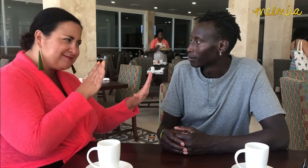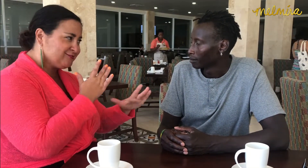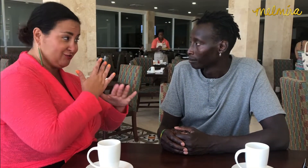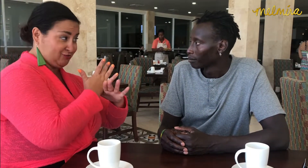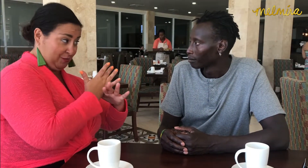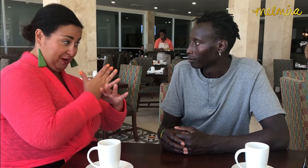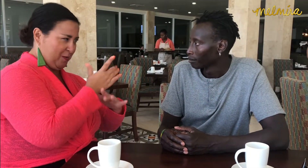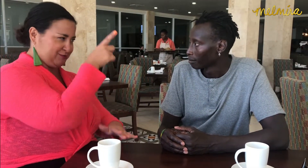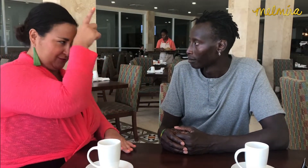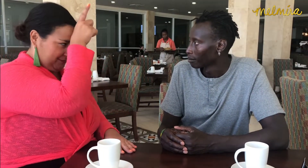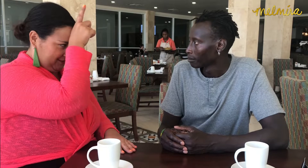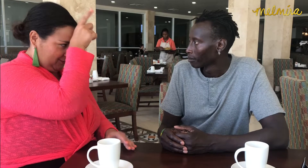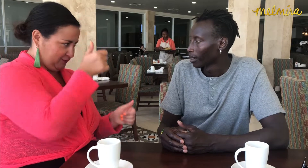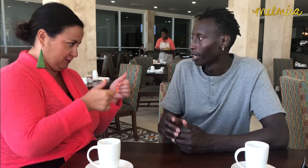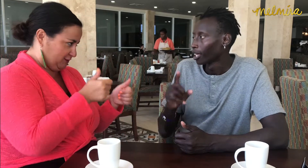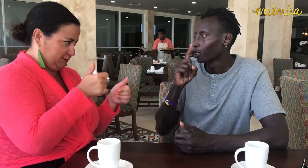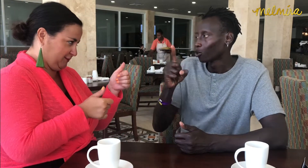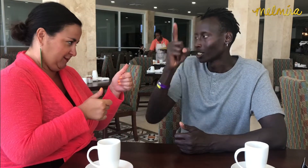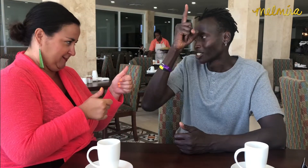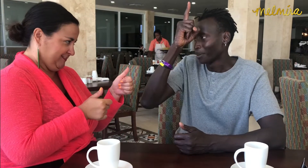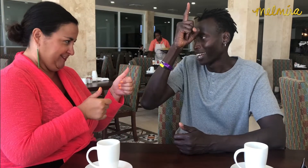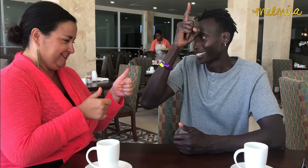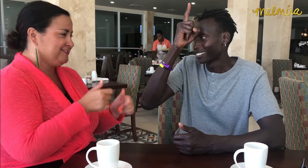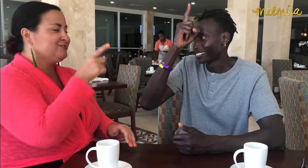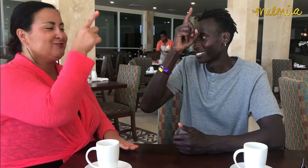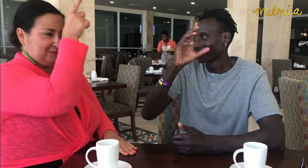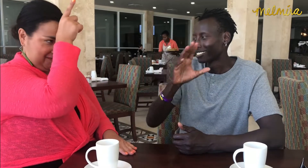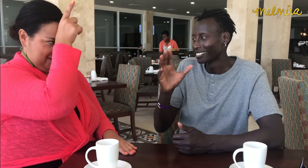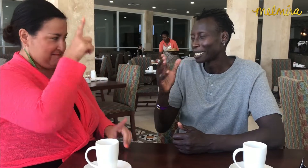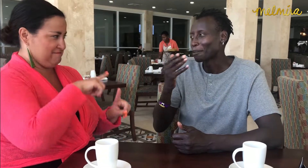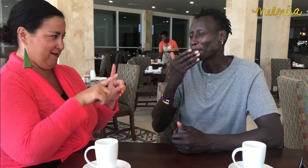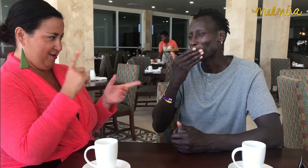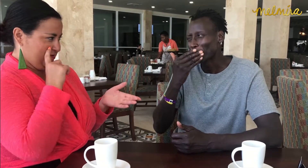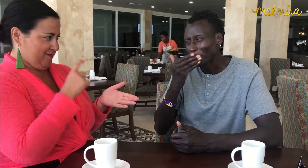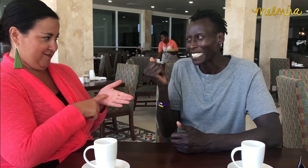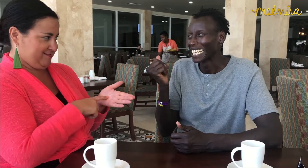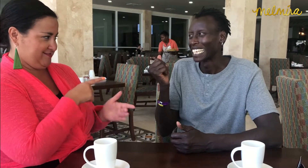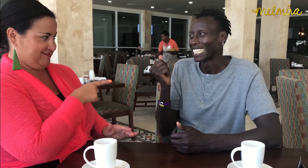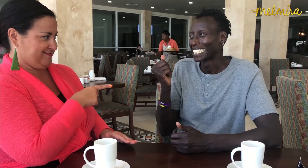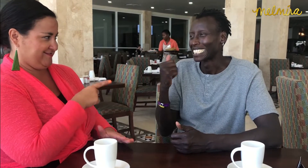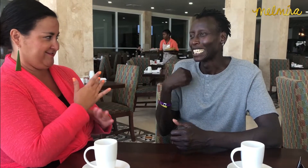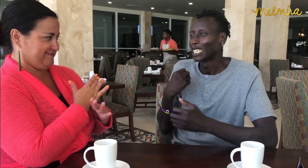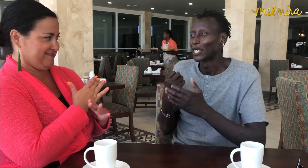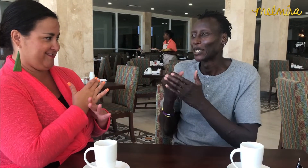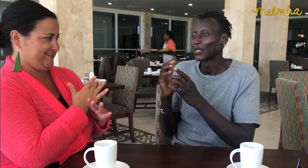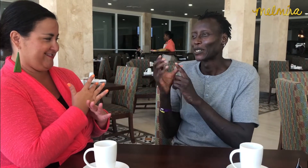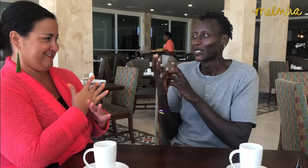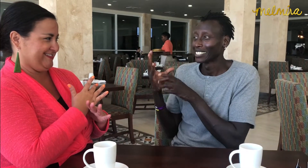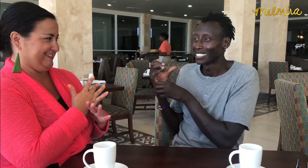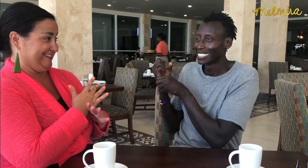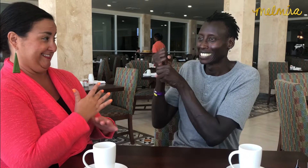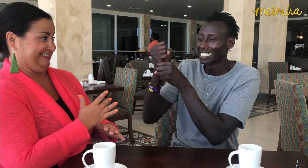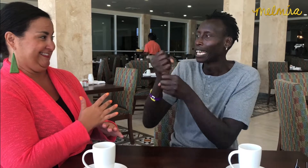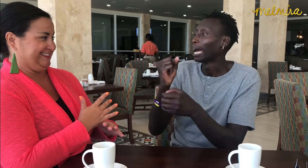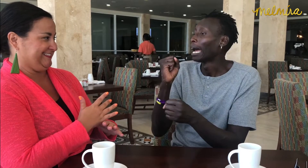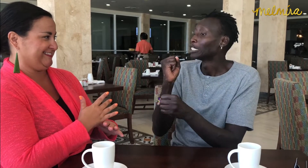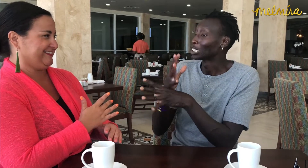how are you signing Germany? It should be like this. However, I did notice you signed it like this at one point?